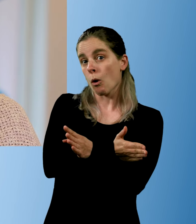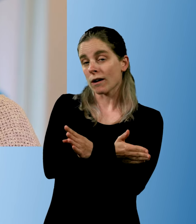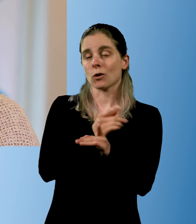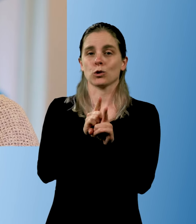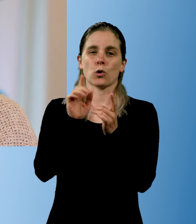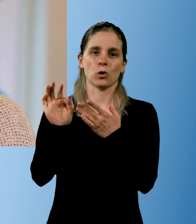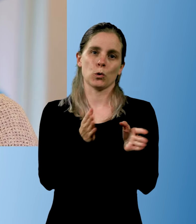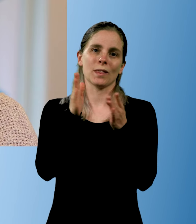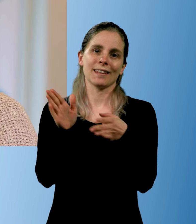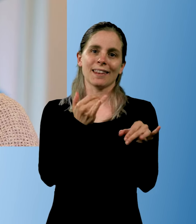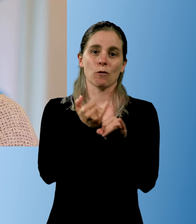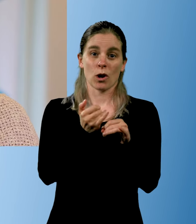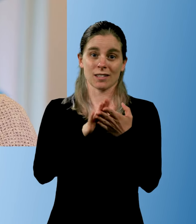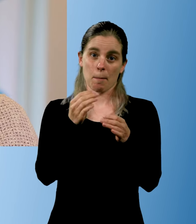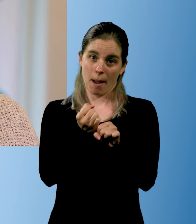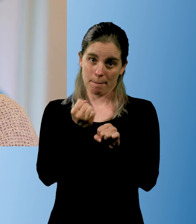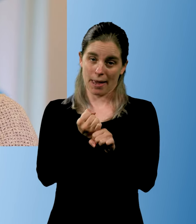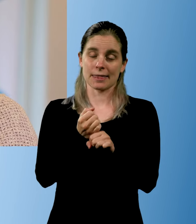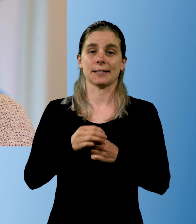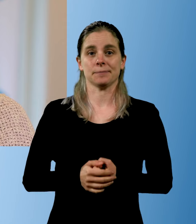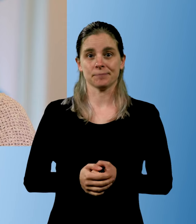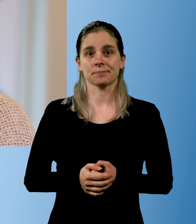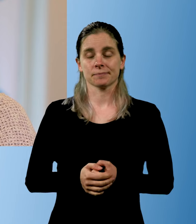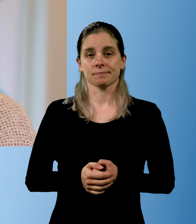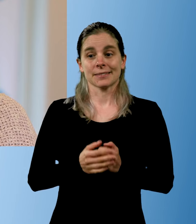and lay out the routines of the cooperation.